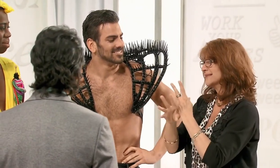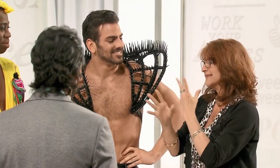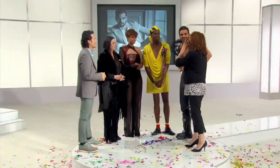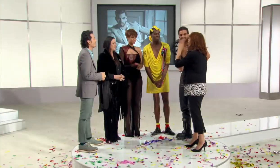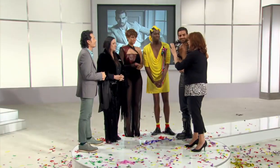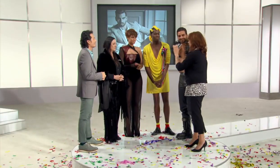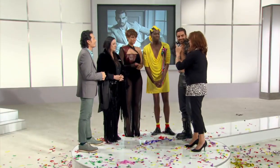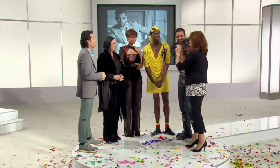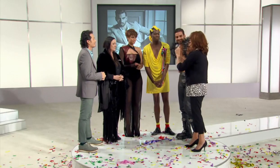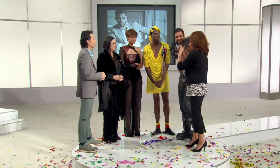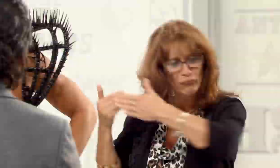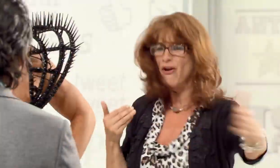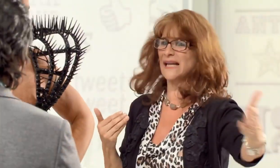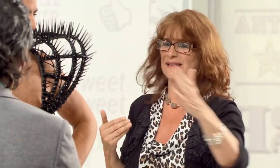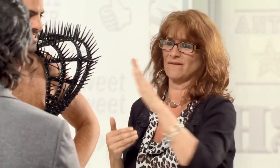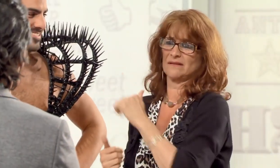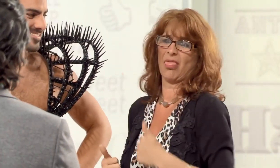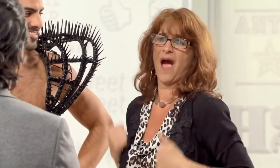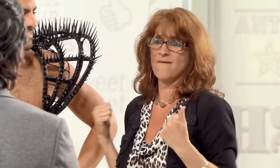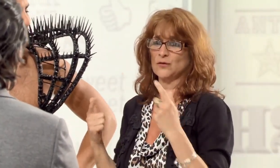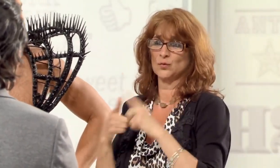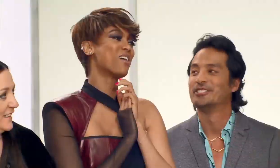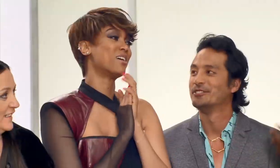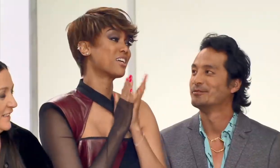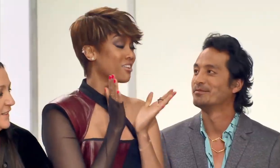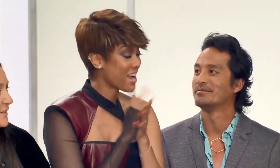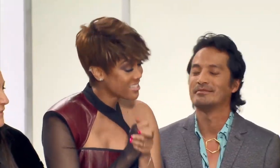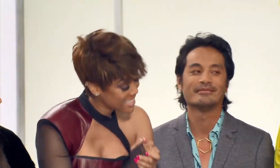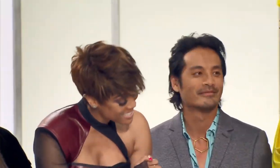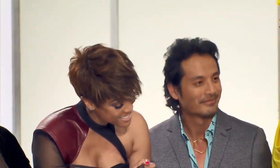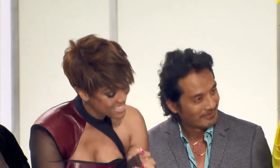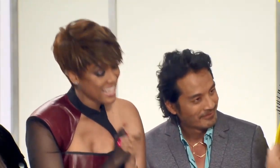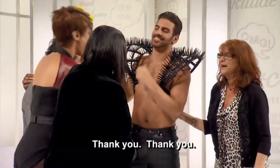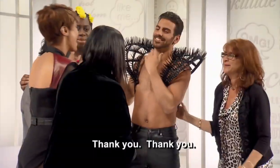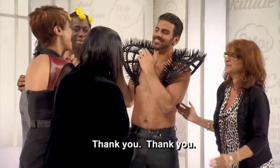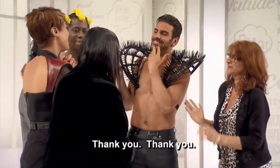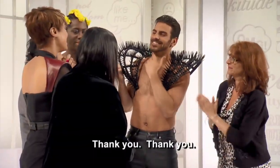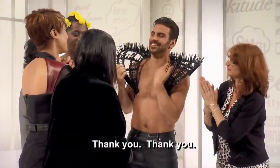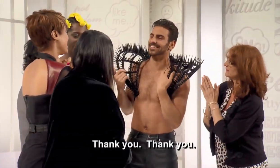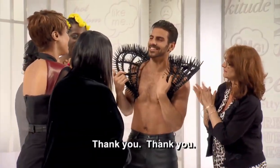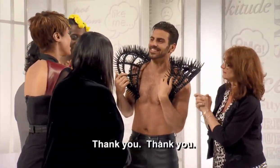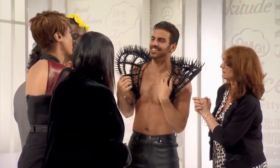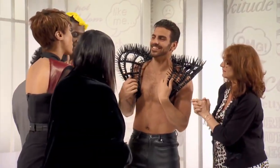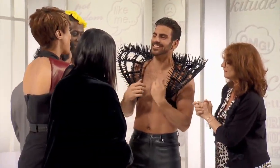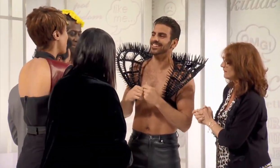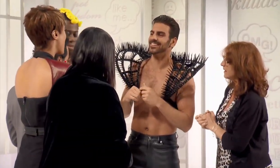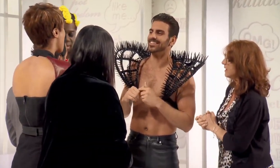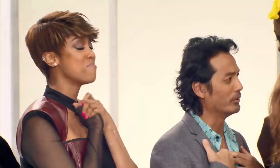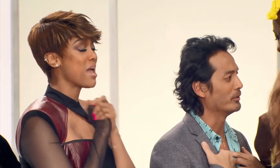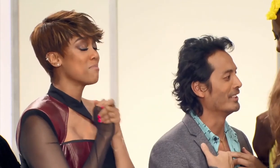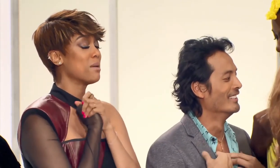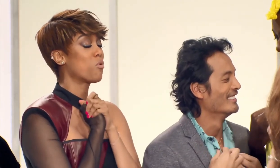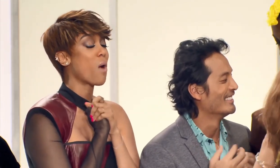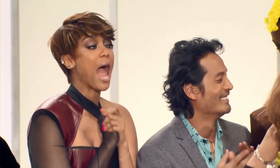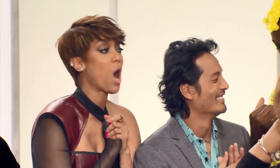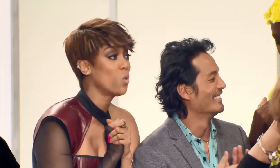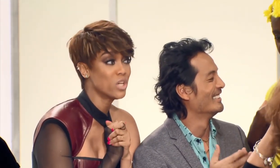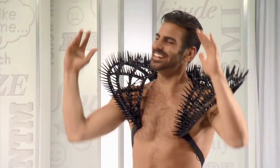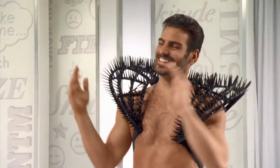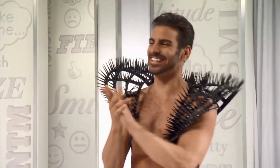He's going to be doing that for the rest of his life Well congratulations again You go out there and make me proud